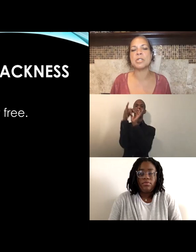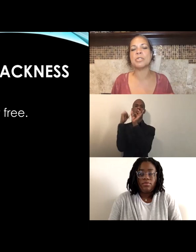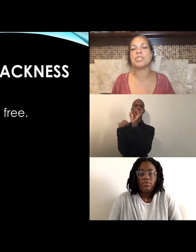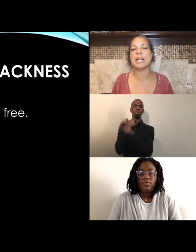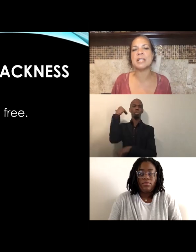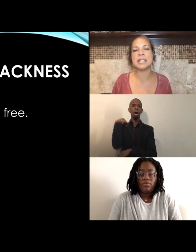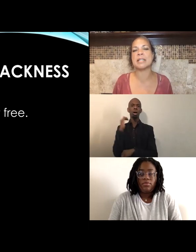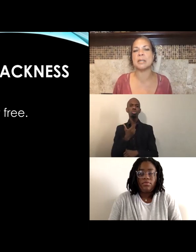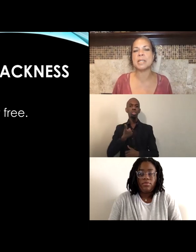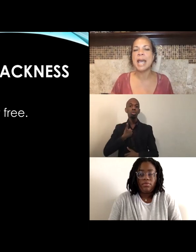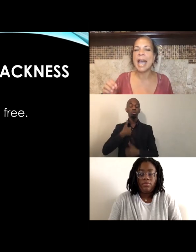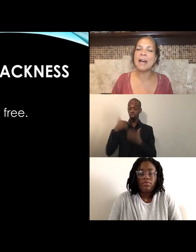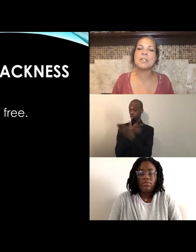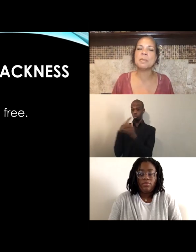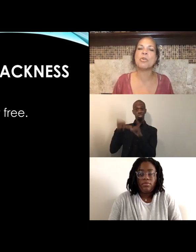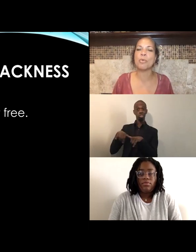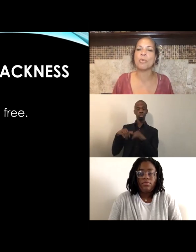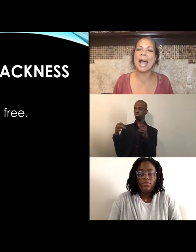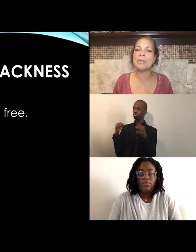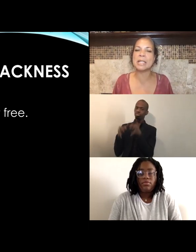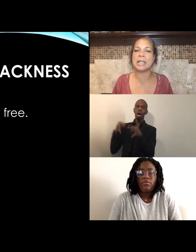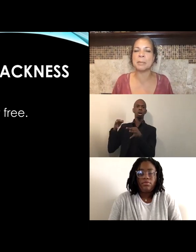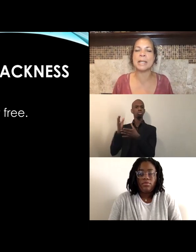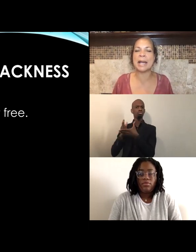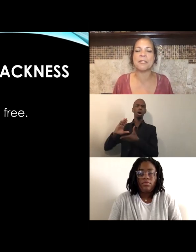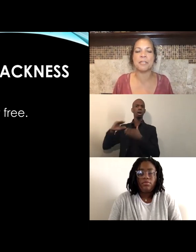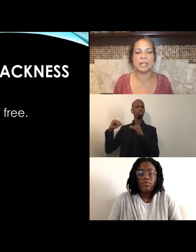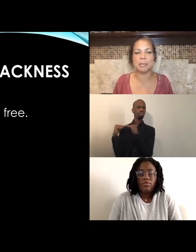those just systems have to be grounded in Black freedom,